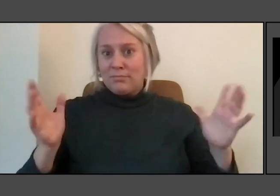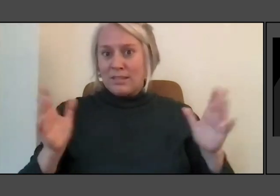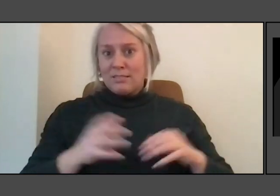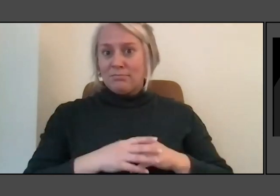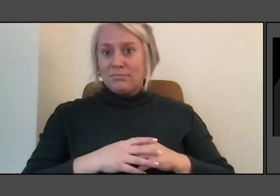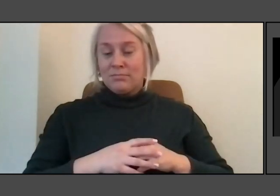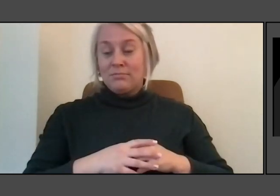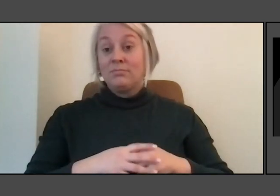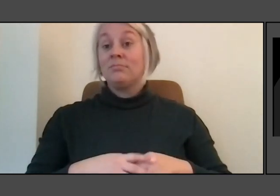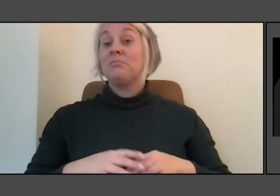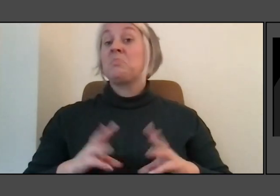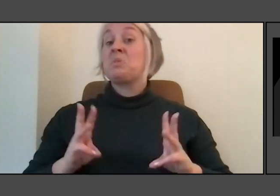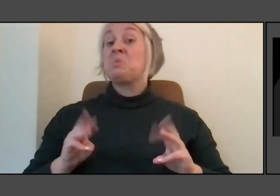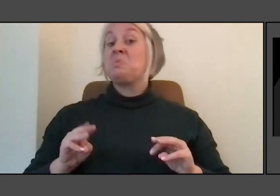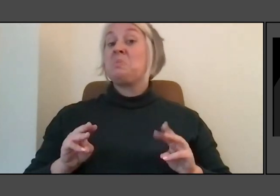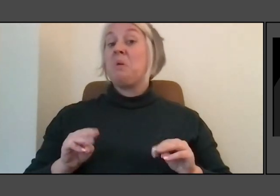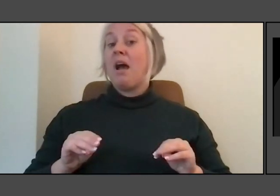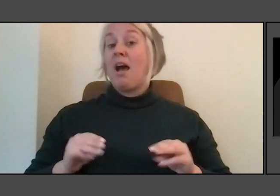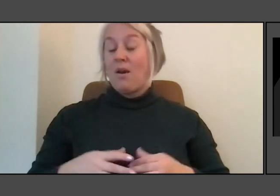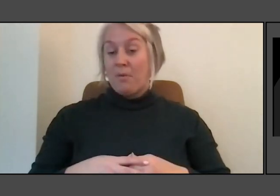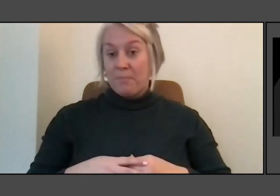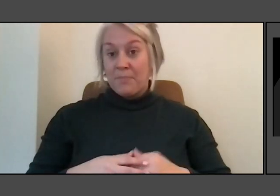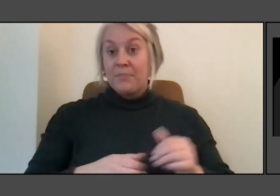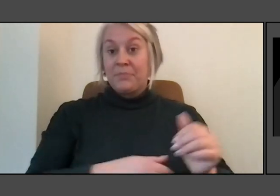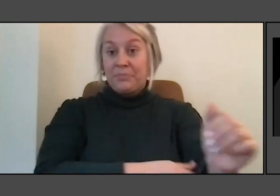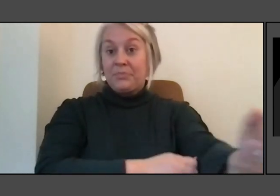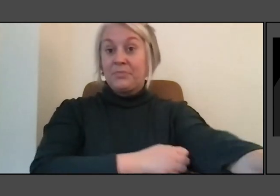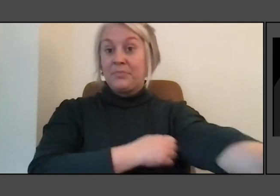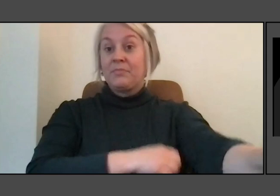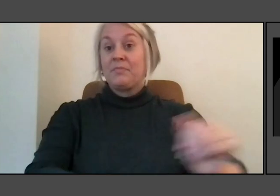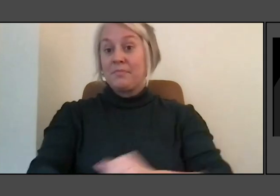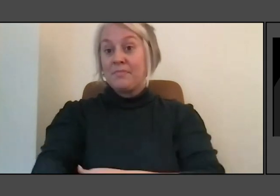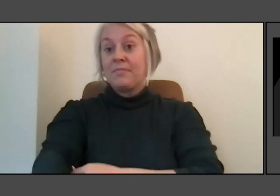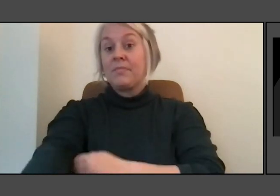And with all that because you ask people to, to, to put their stories in,